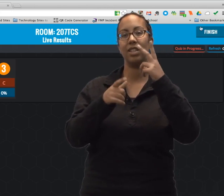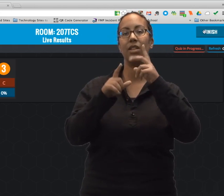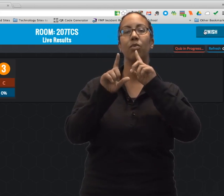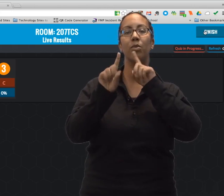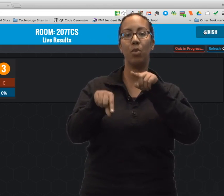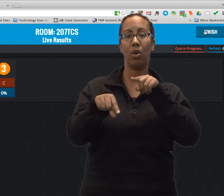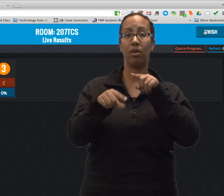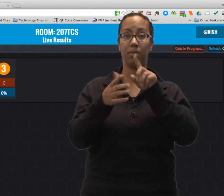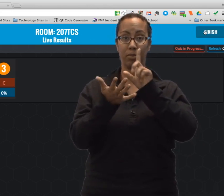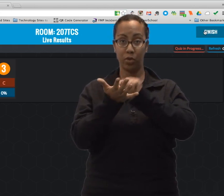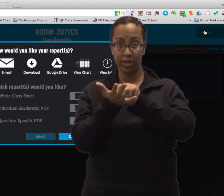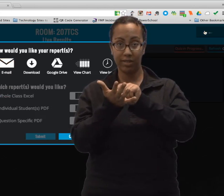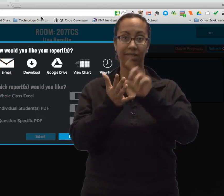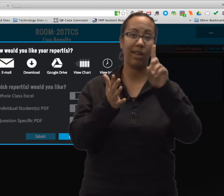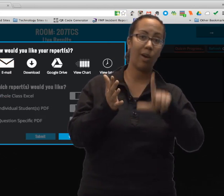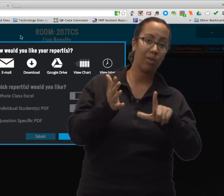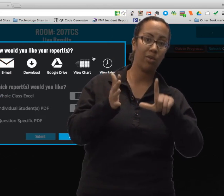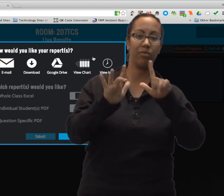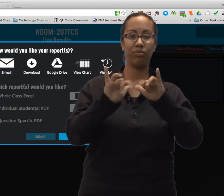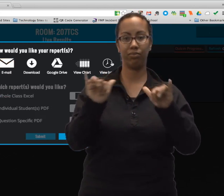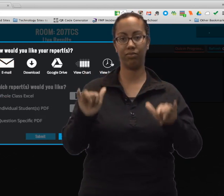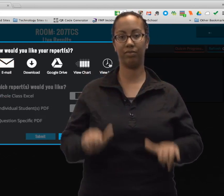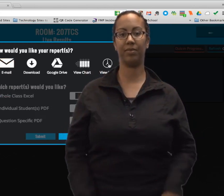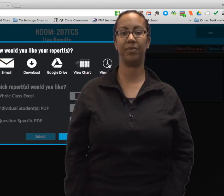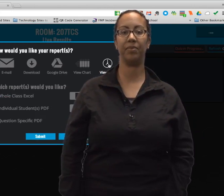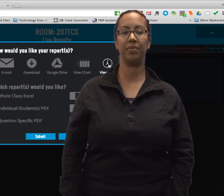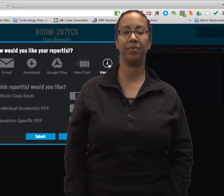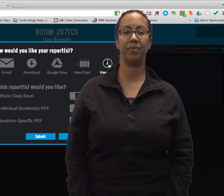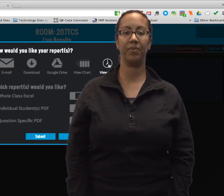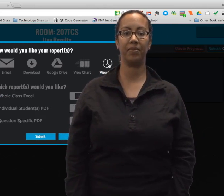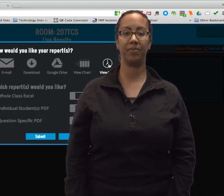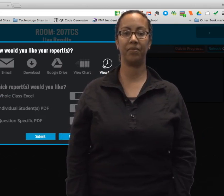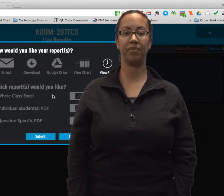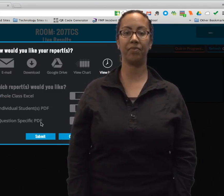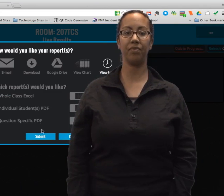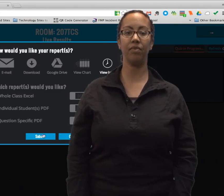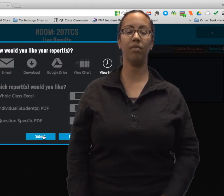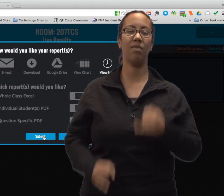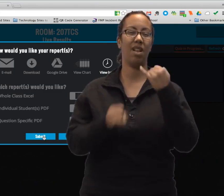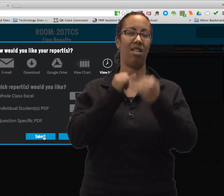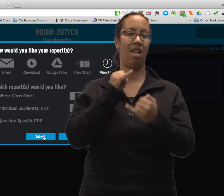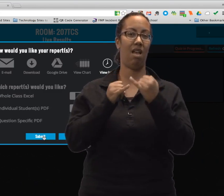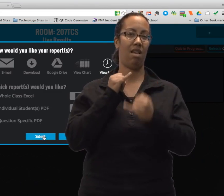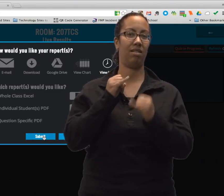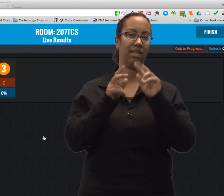And when it's complete then I click finish, and I can decide what type of report I want to do whether it's to download or however.